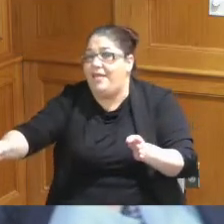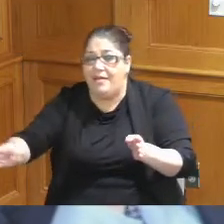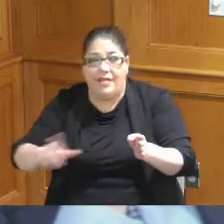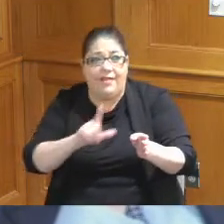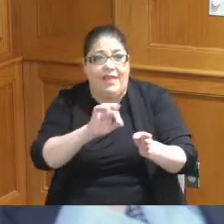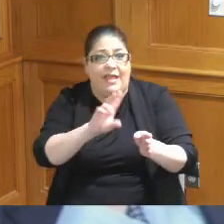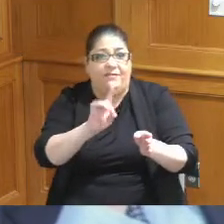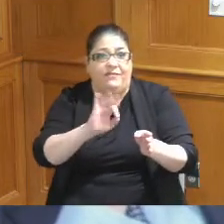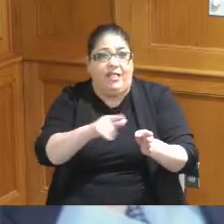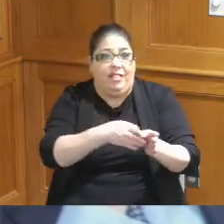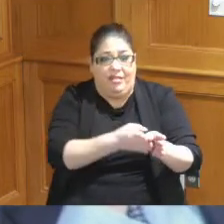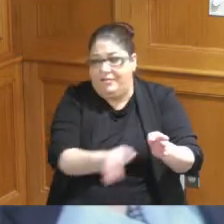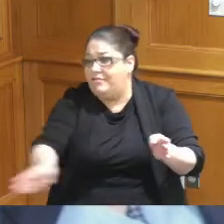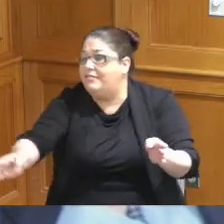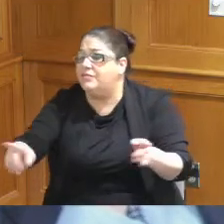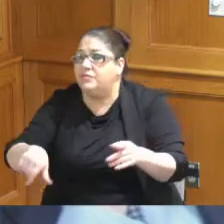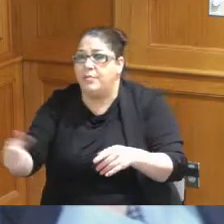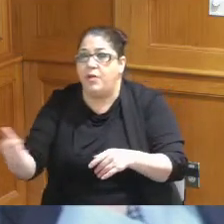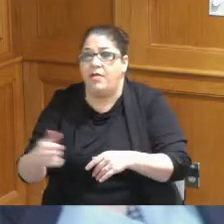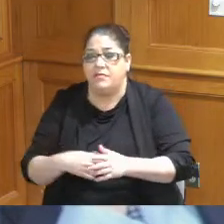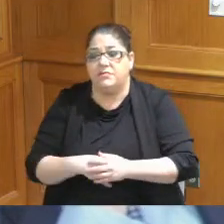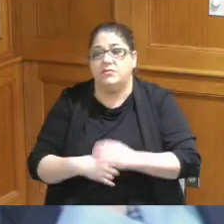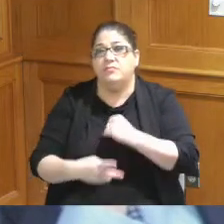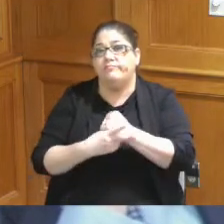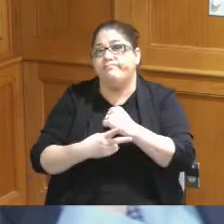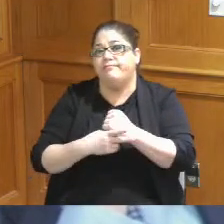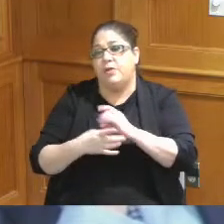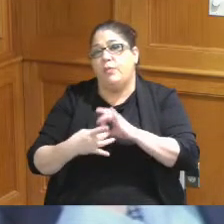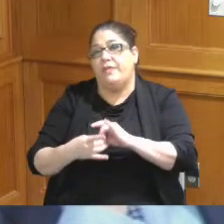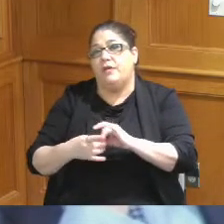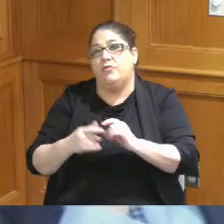and move our community forward when it comes to Green initiatives so appreciate it Michelle